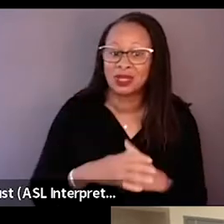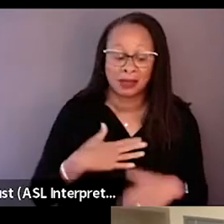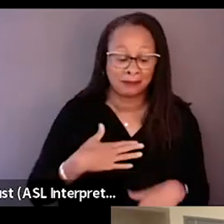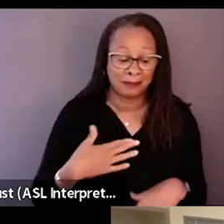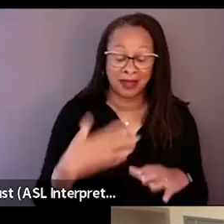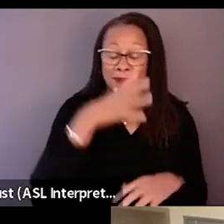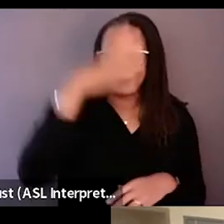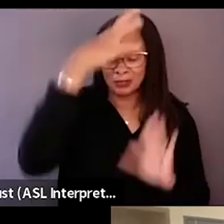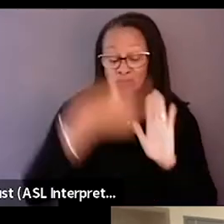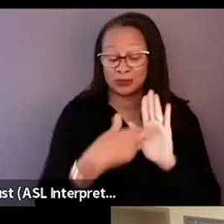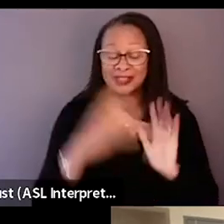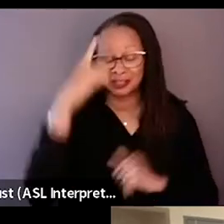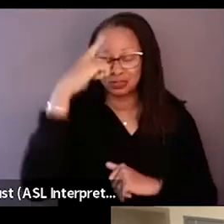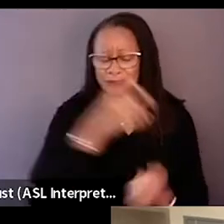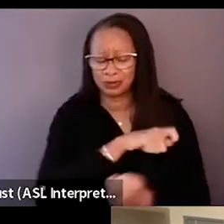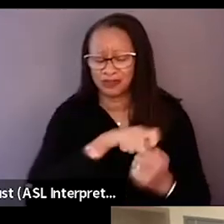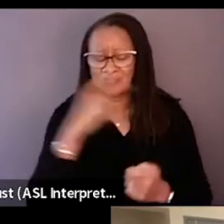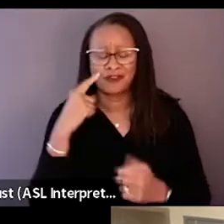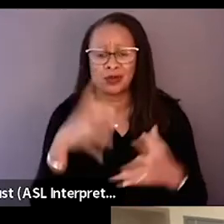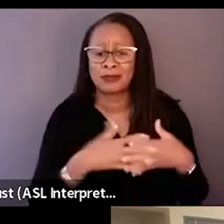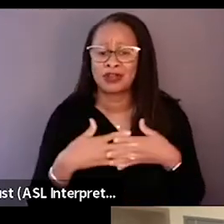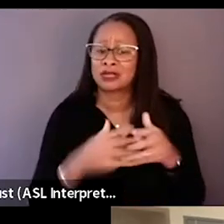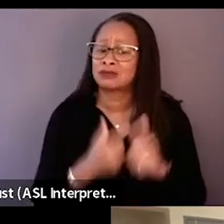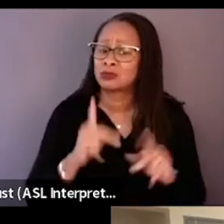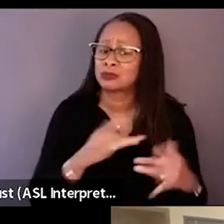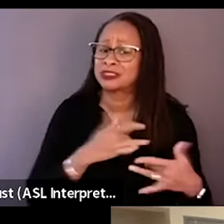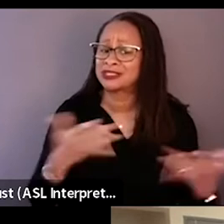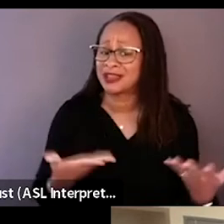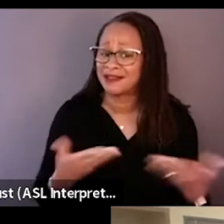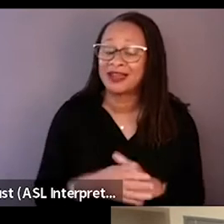so well, and that was a story I just wanted to share. So when the pandemic happened,